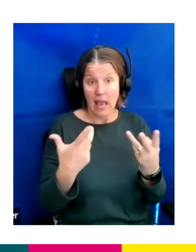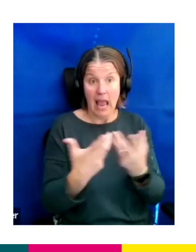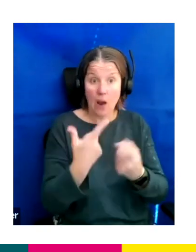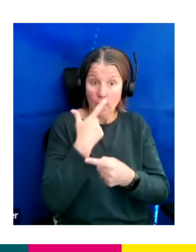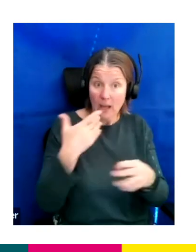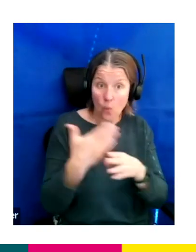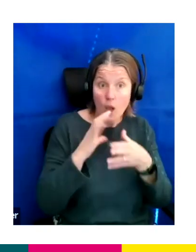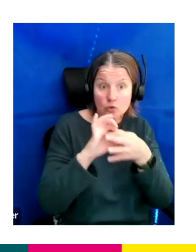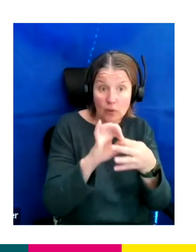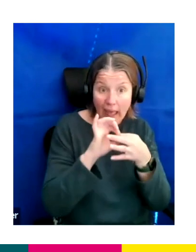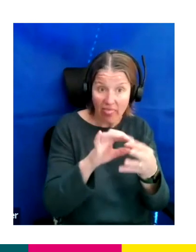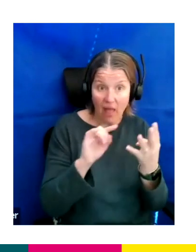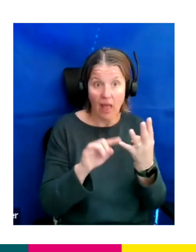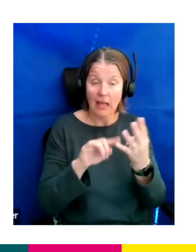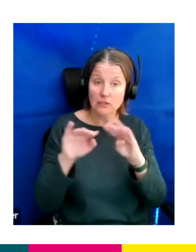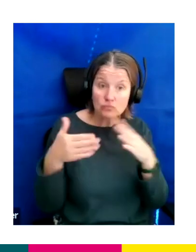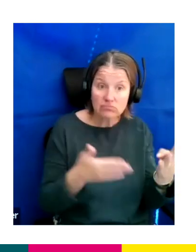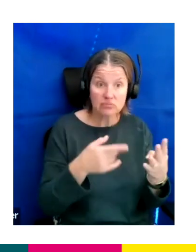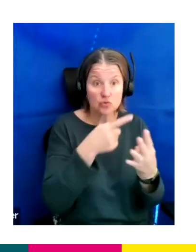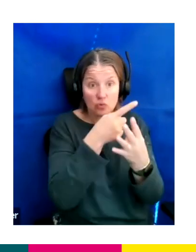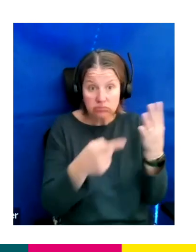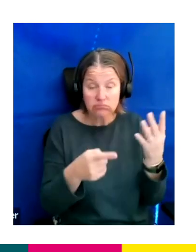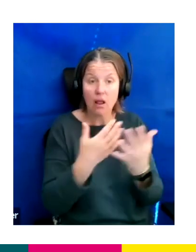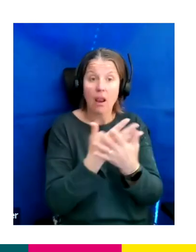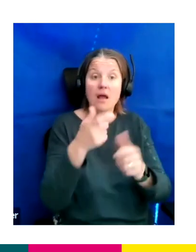to lots of people within our department.